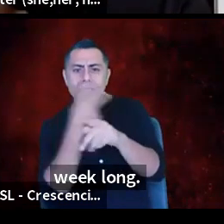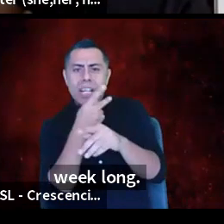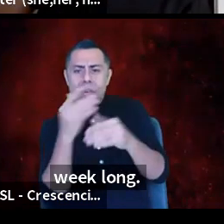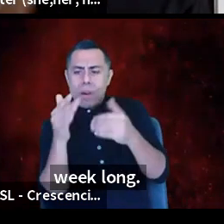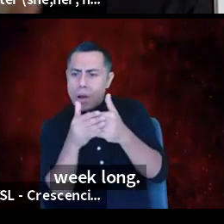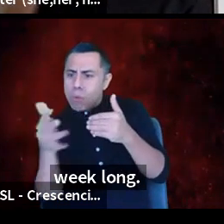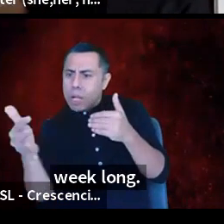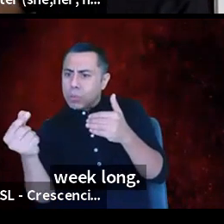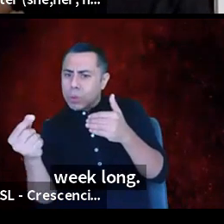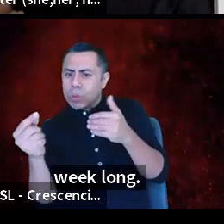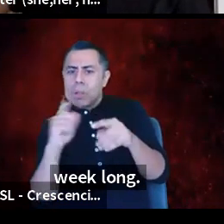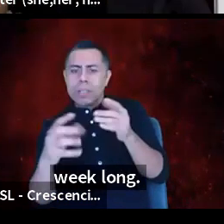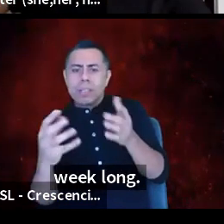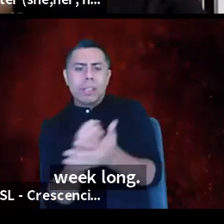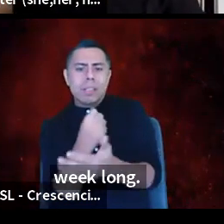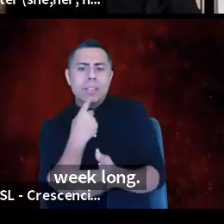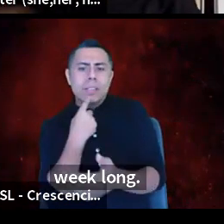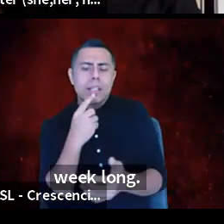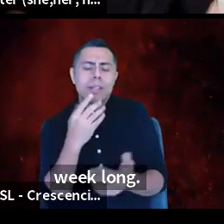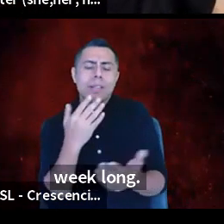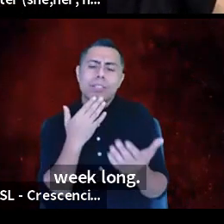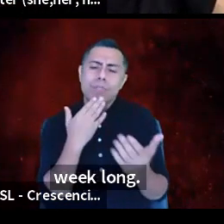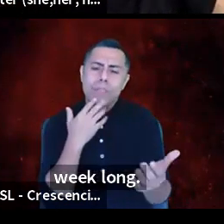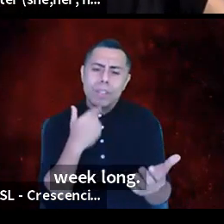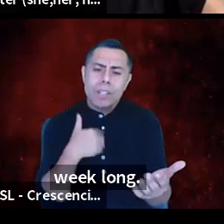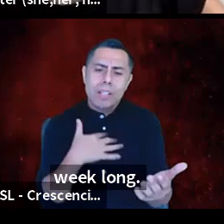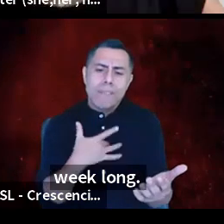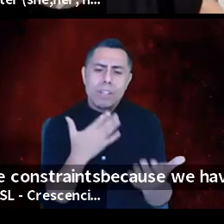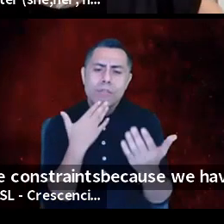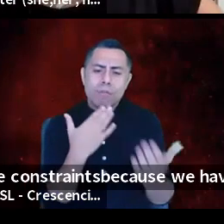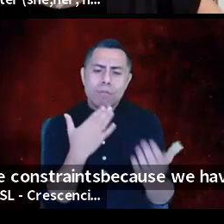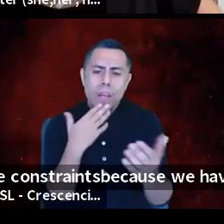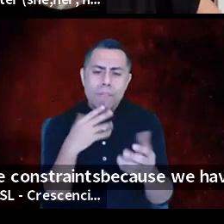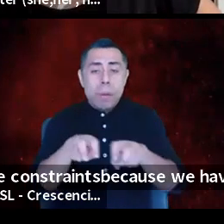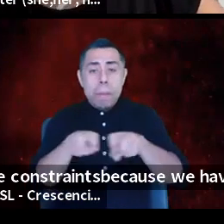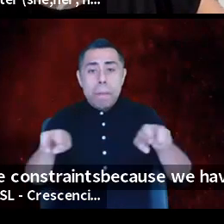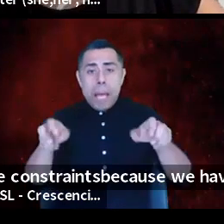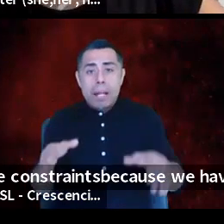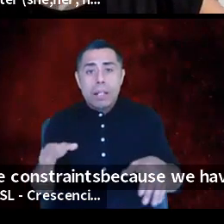But I just wanted to say I'm so grateful to our panelists for taking this space,